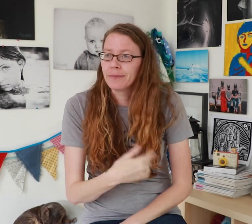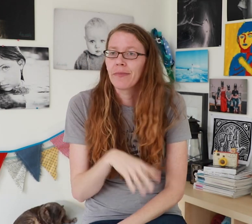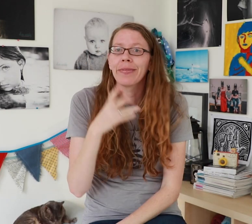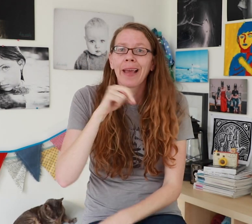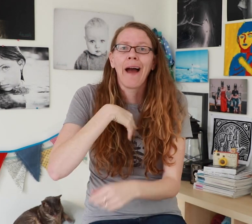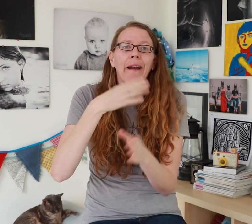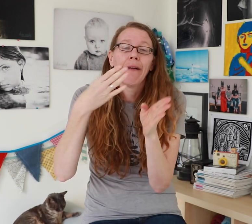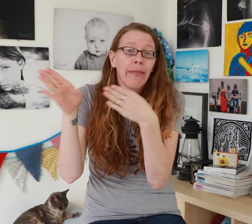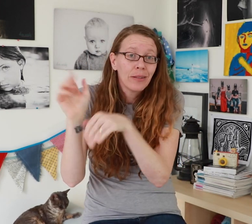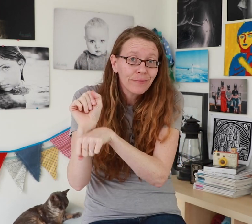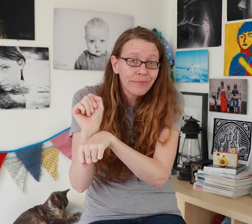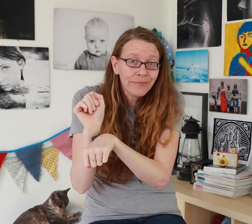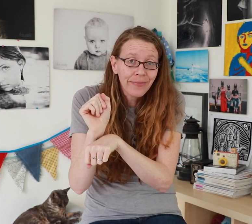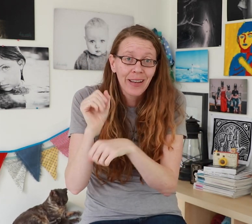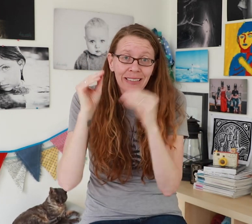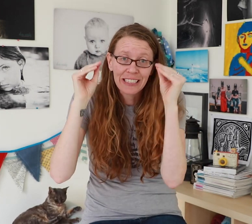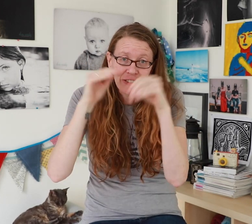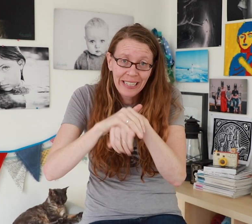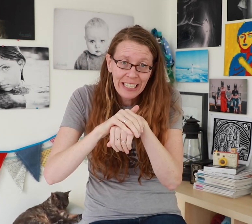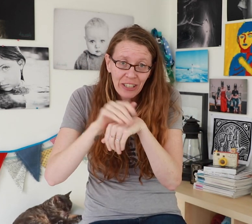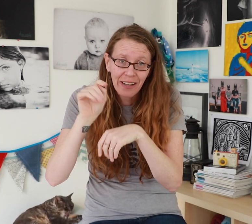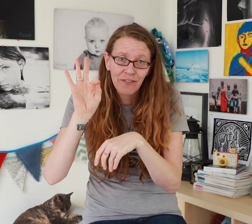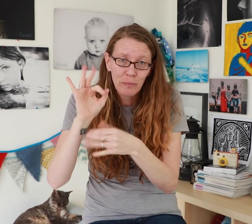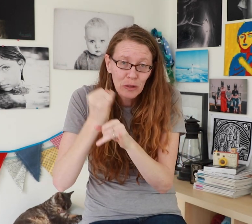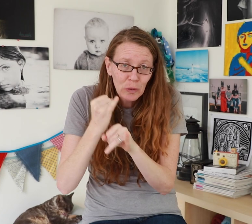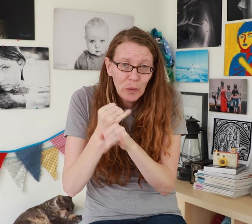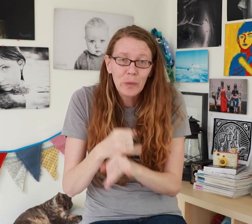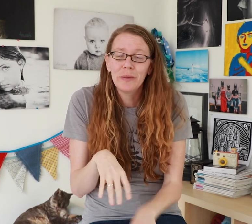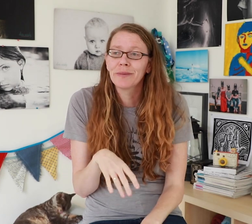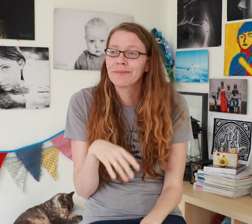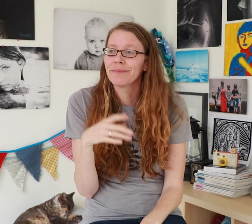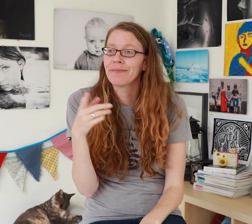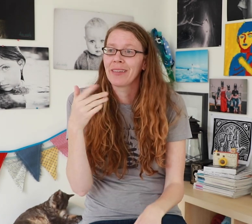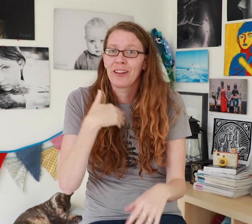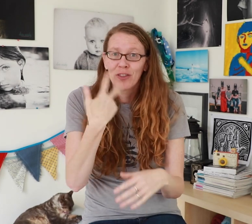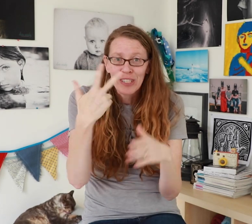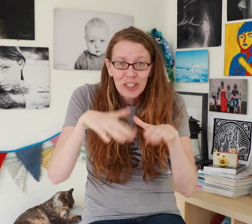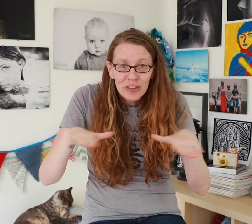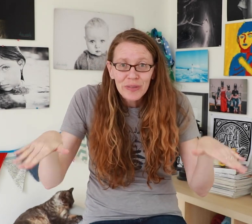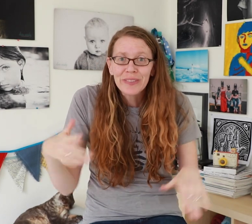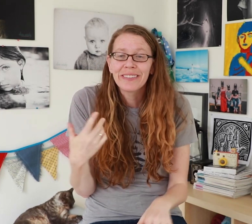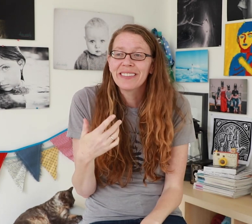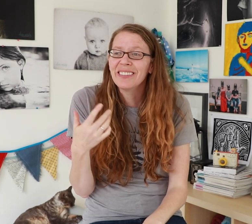Eventually, I had to make a living and taught at CSDF. I also had three children.